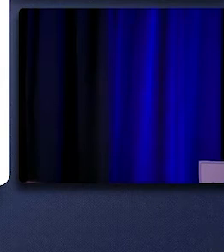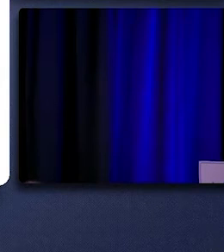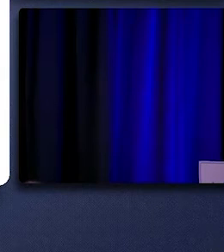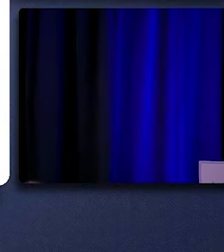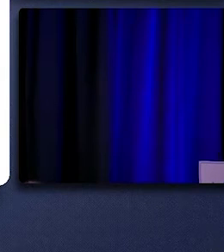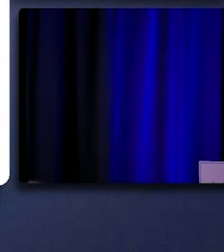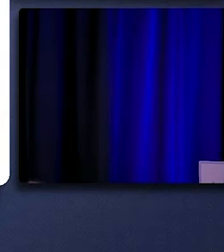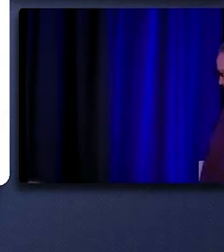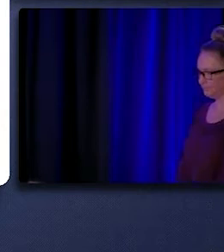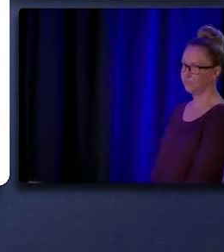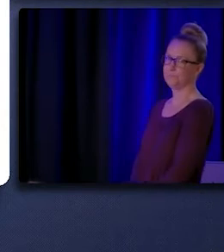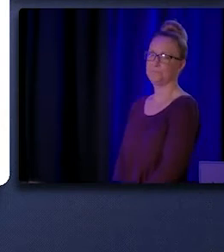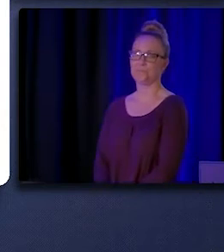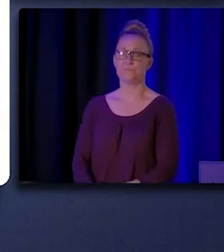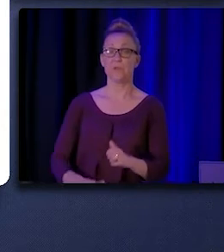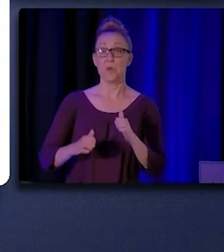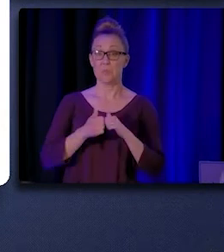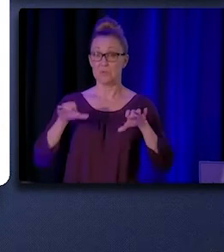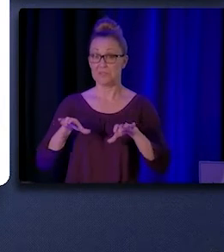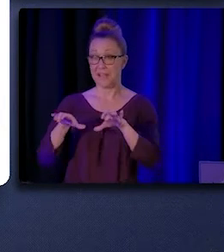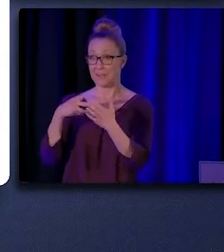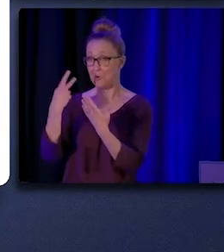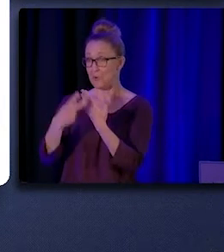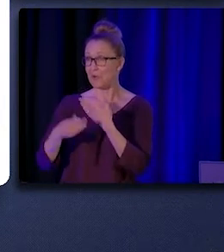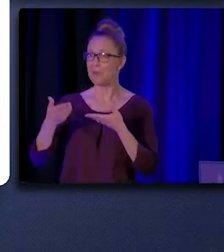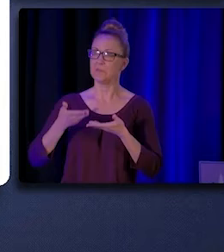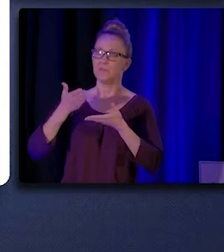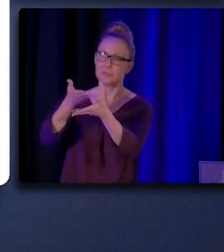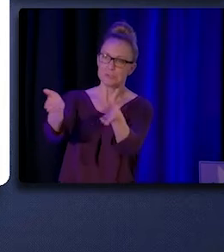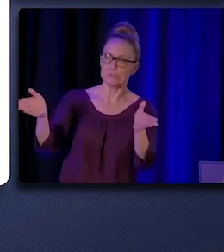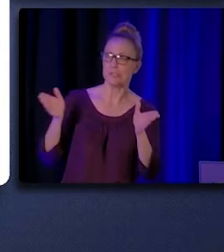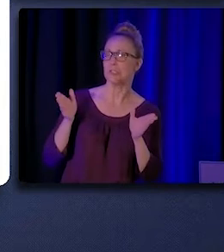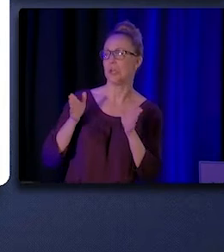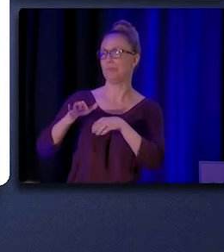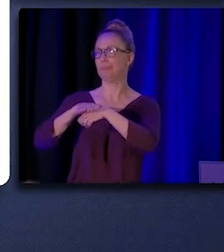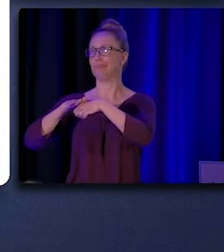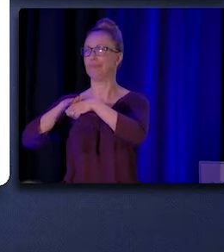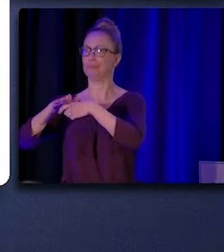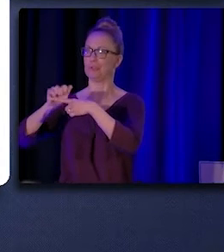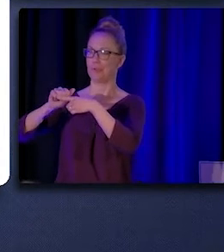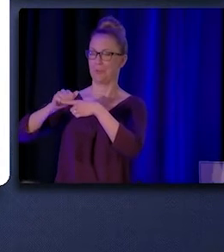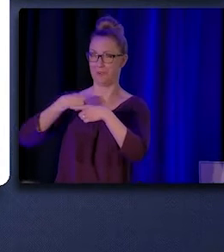Most active programs offer general rather than specialized training. And when I say general training,